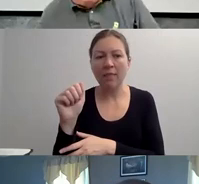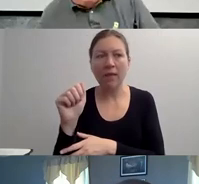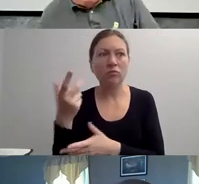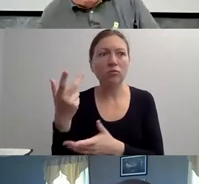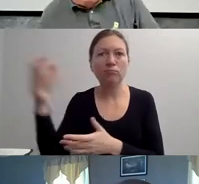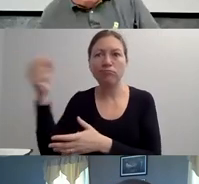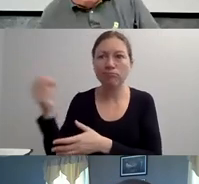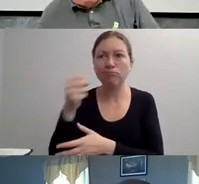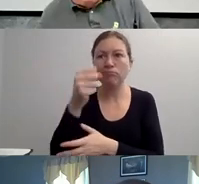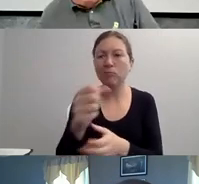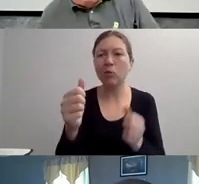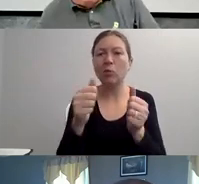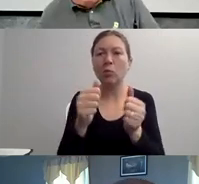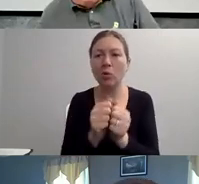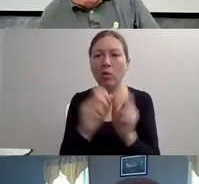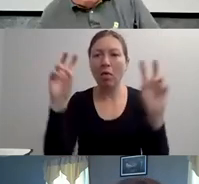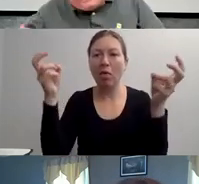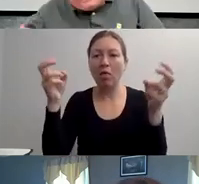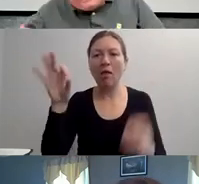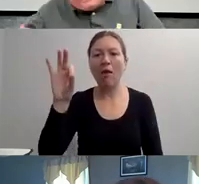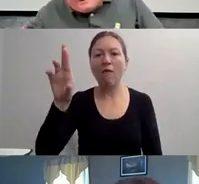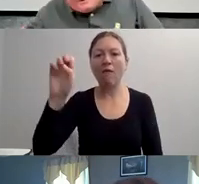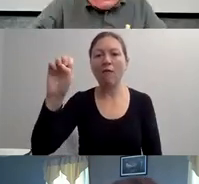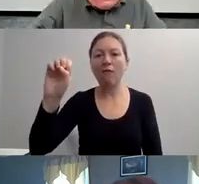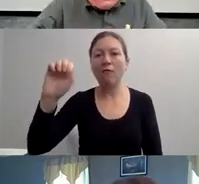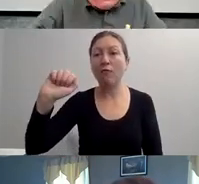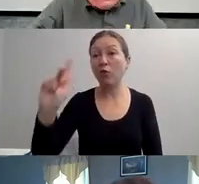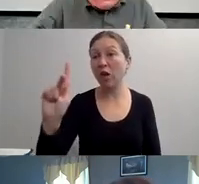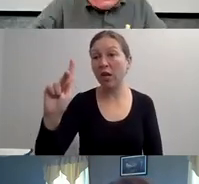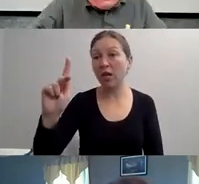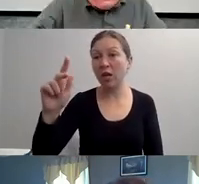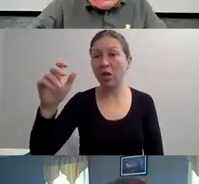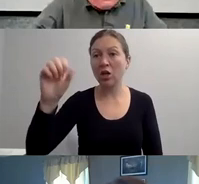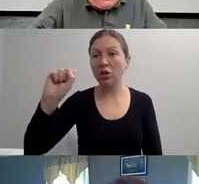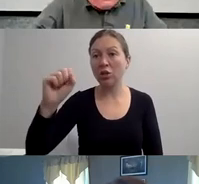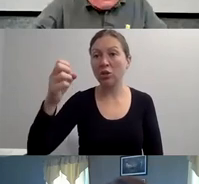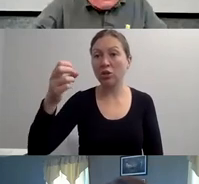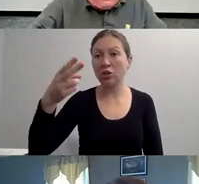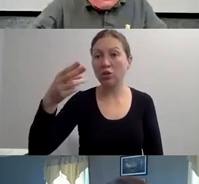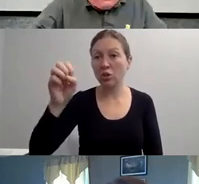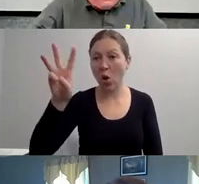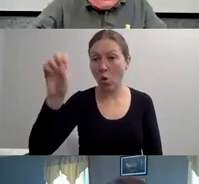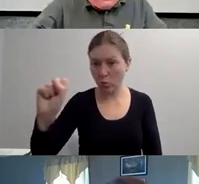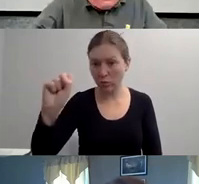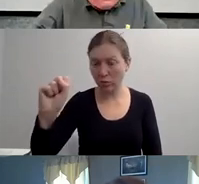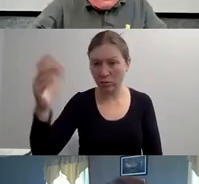DAY AND SAVES THE FAMILY DOG OR WHATEVER." SOMEHOW WHAT HE DOES IS HE OVER COMES HIS DISABILITY.